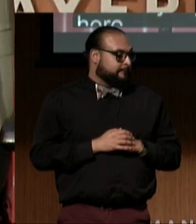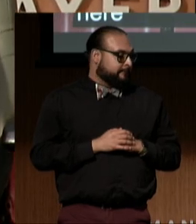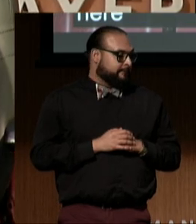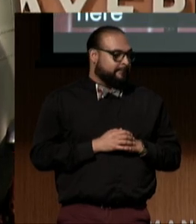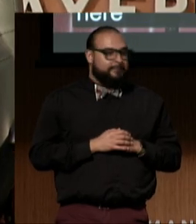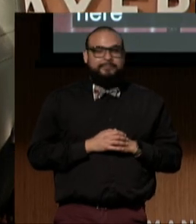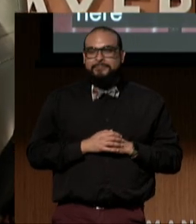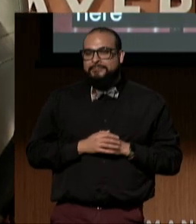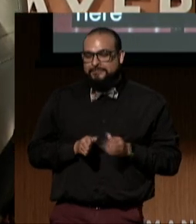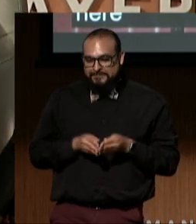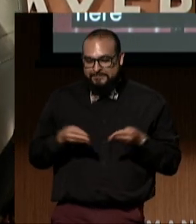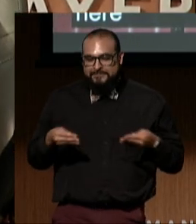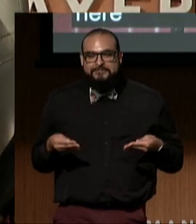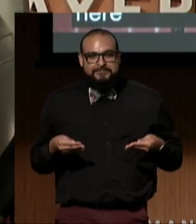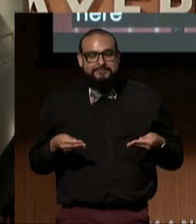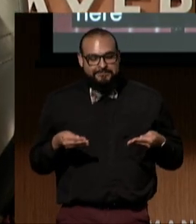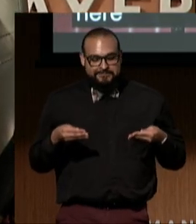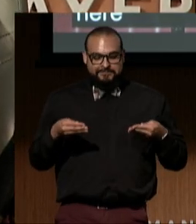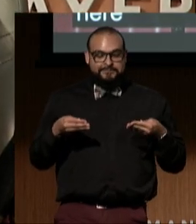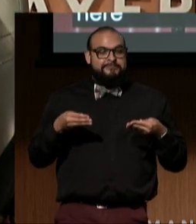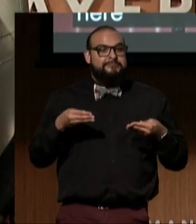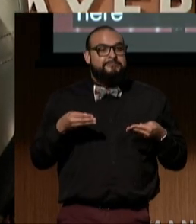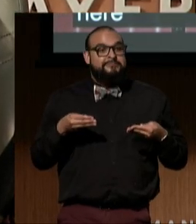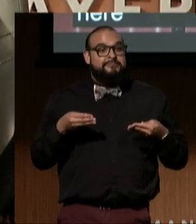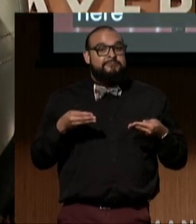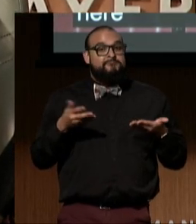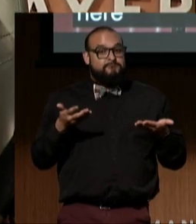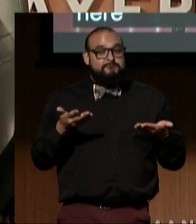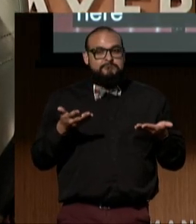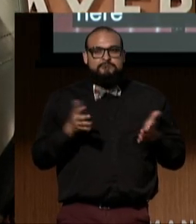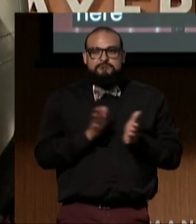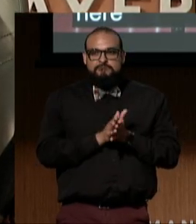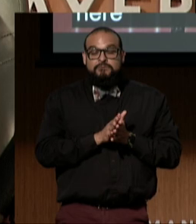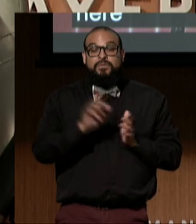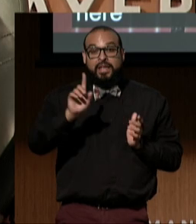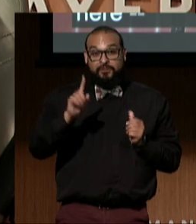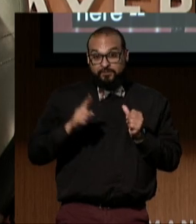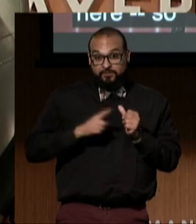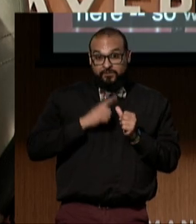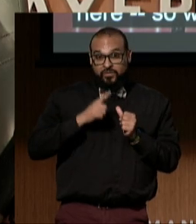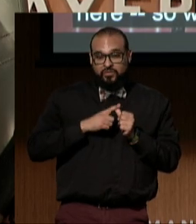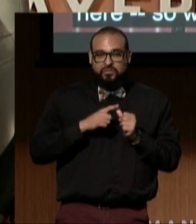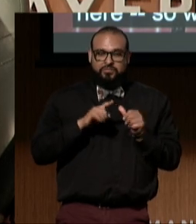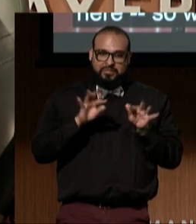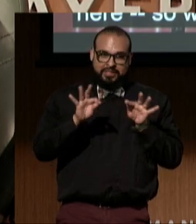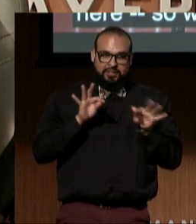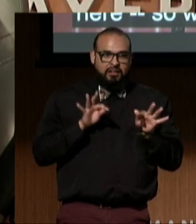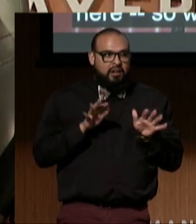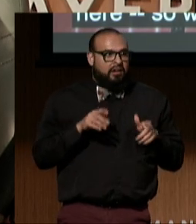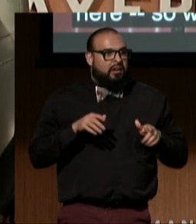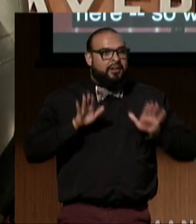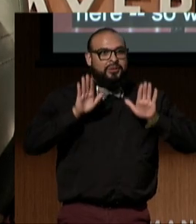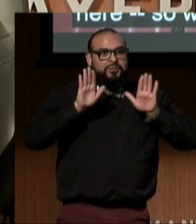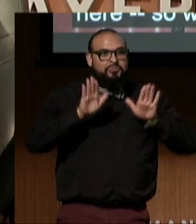So, we... Isn't it, first of all, I just wanna say, isn't it great to be back?